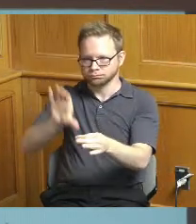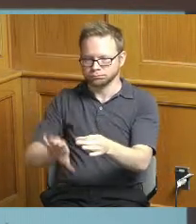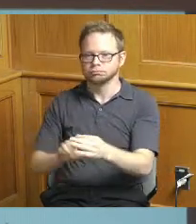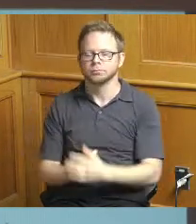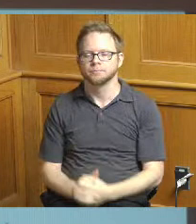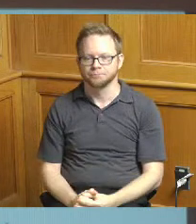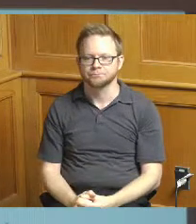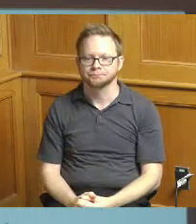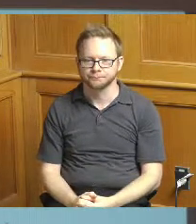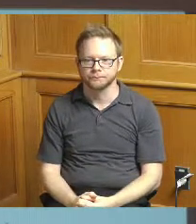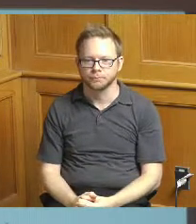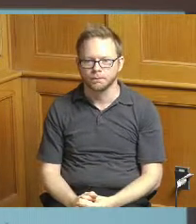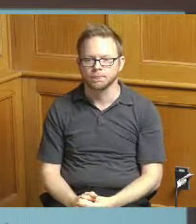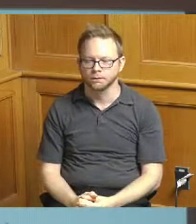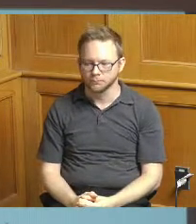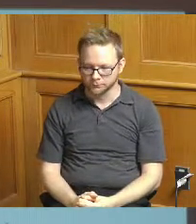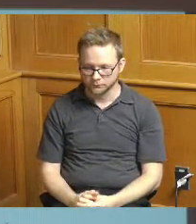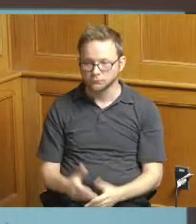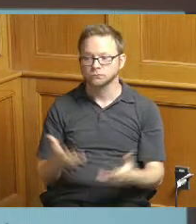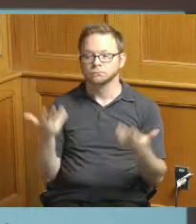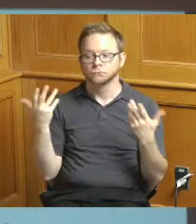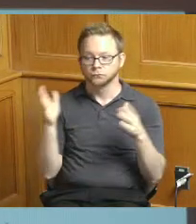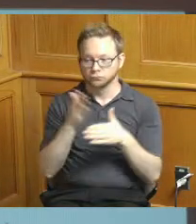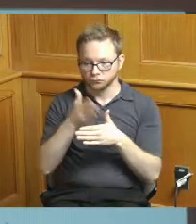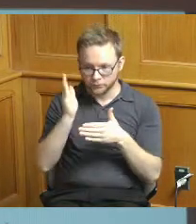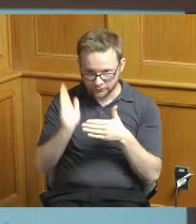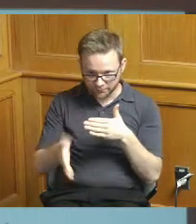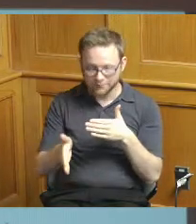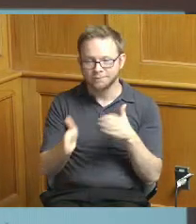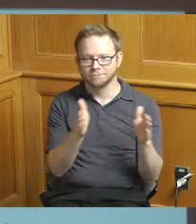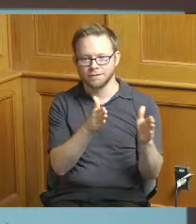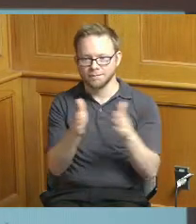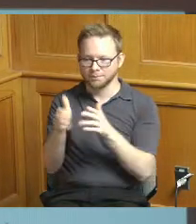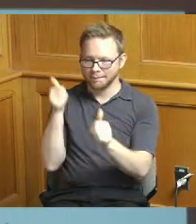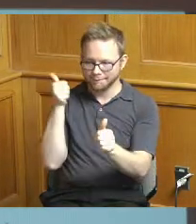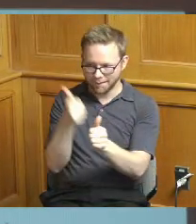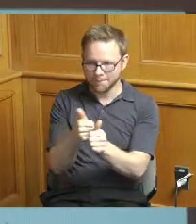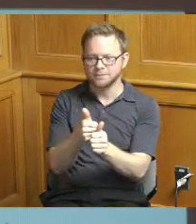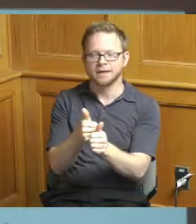and then we completed a fair amount of we did a planning update for the foundational projects